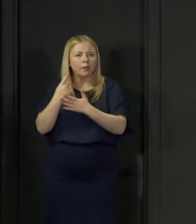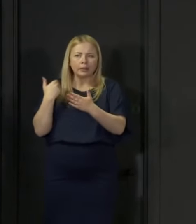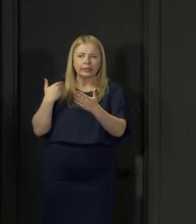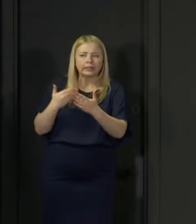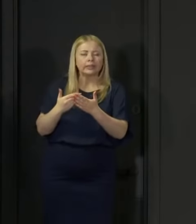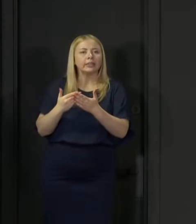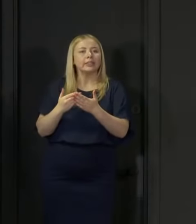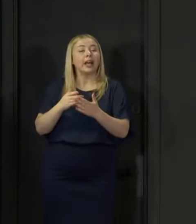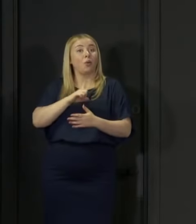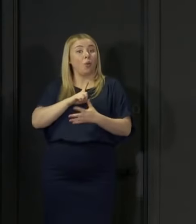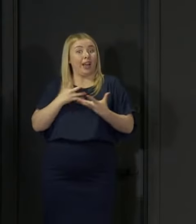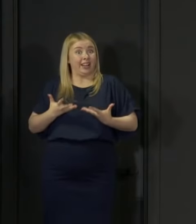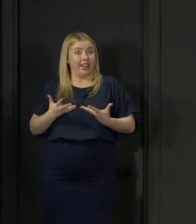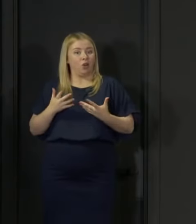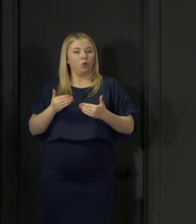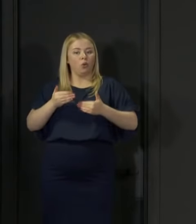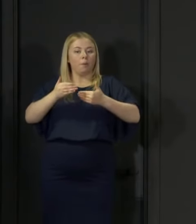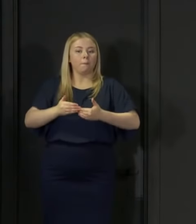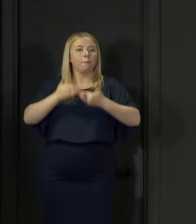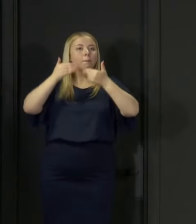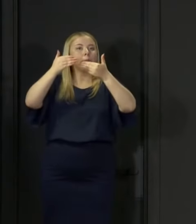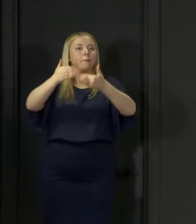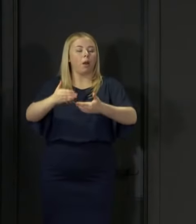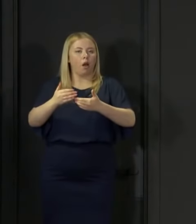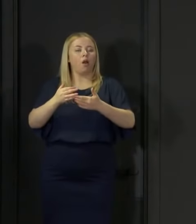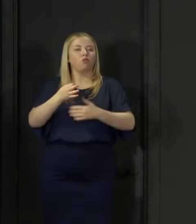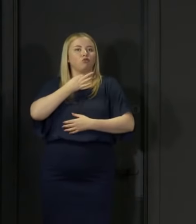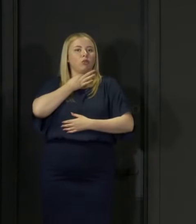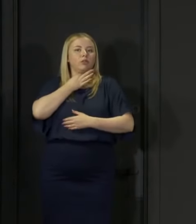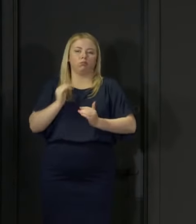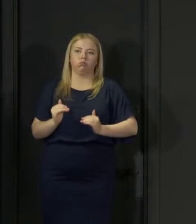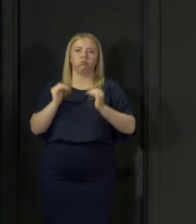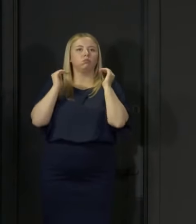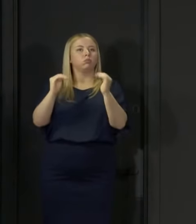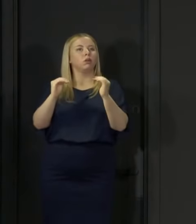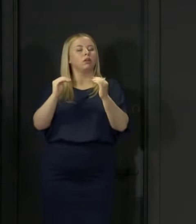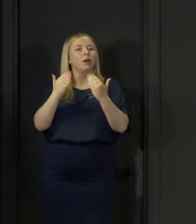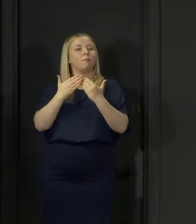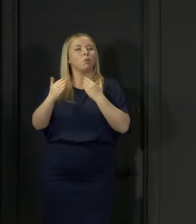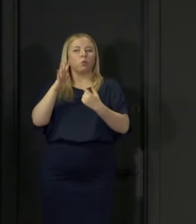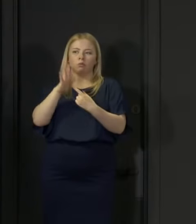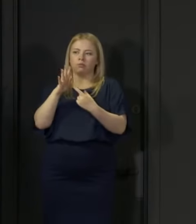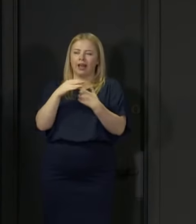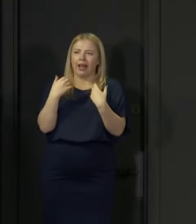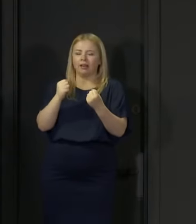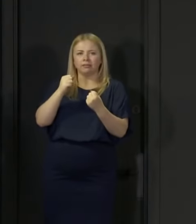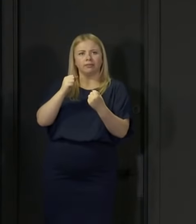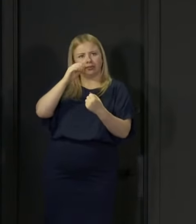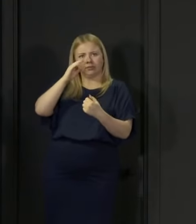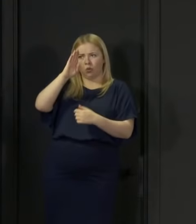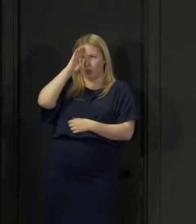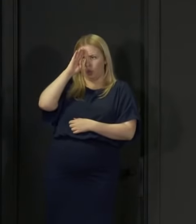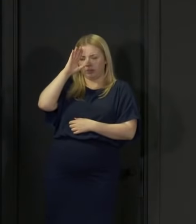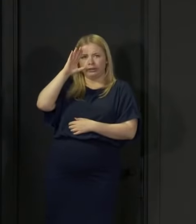and it becomes more important that we have early warning, as early as possible, of any new trends.